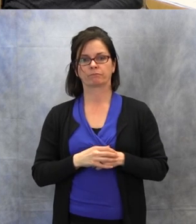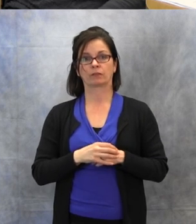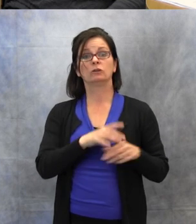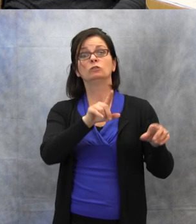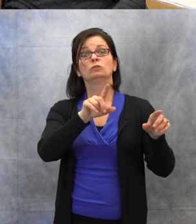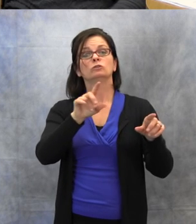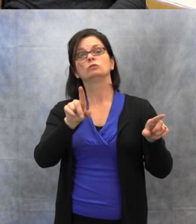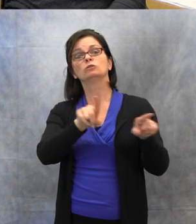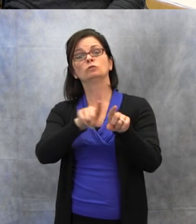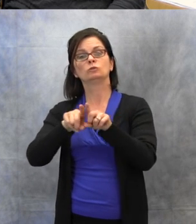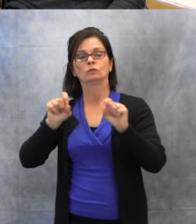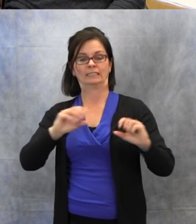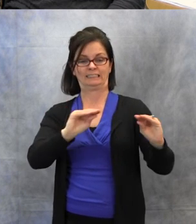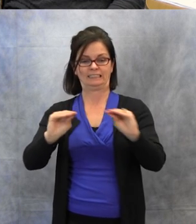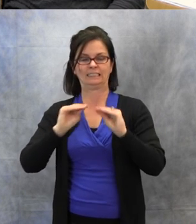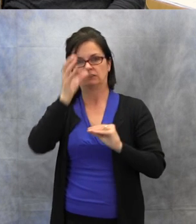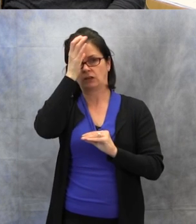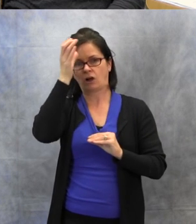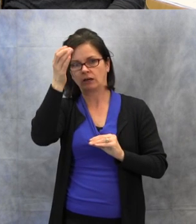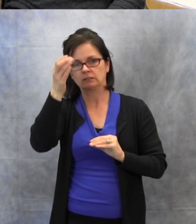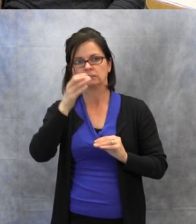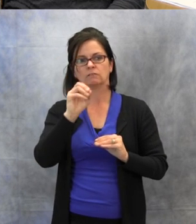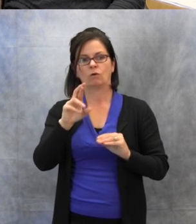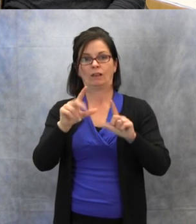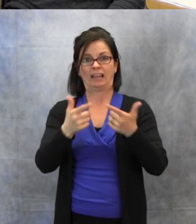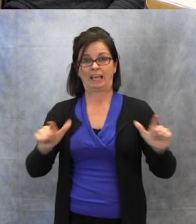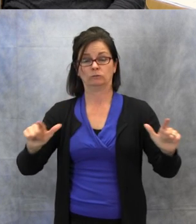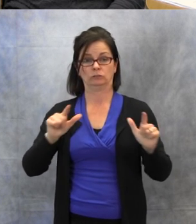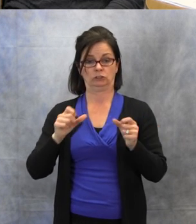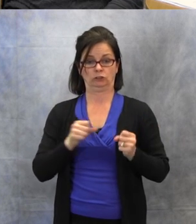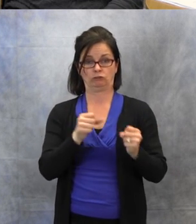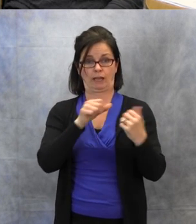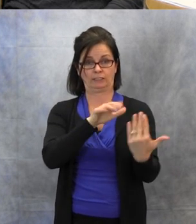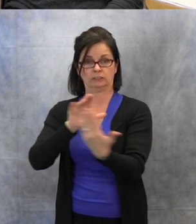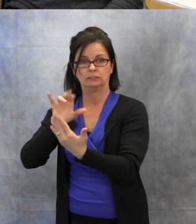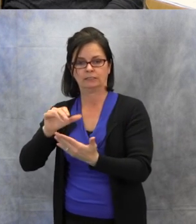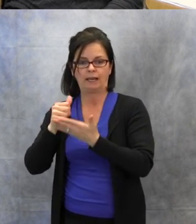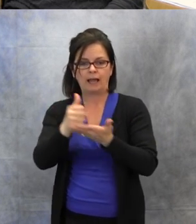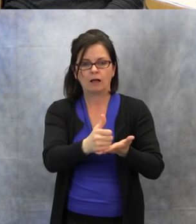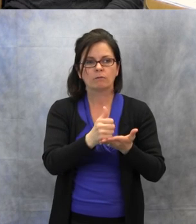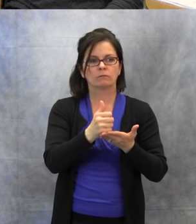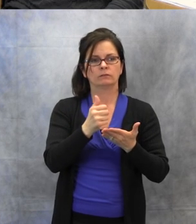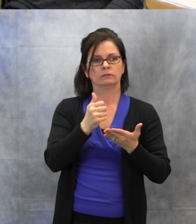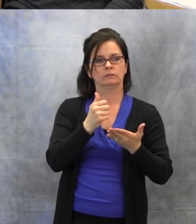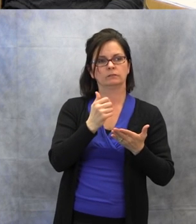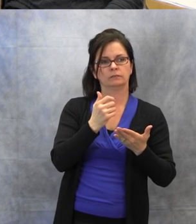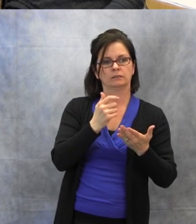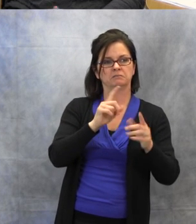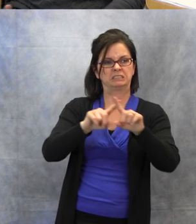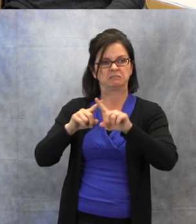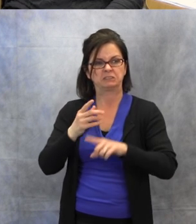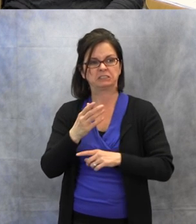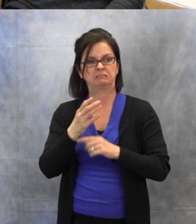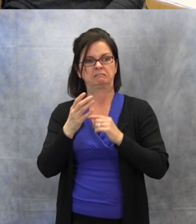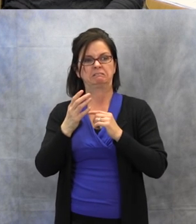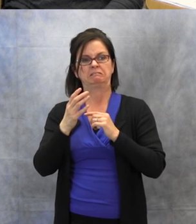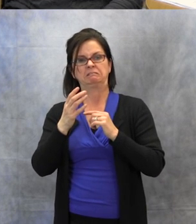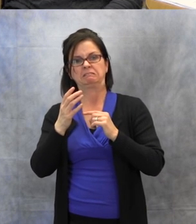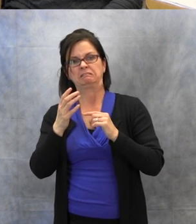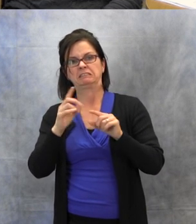or language strategies that help them understand text. Definitely talking about prediction,